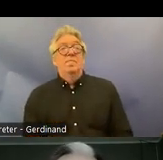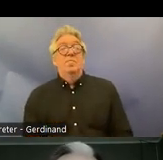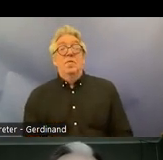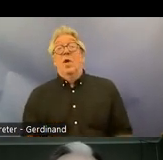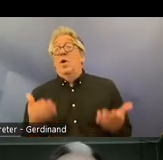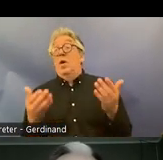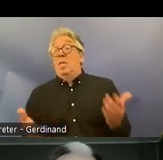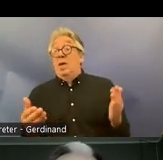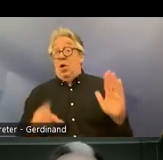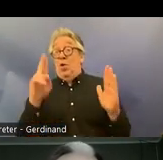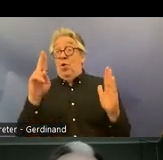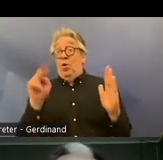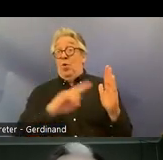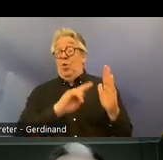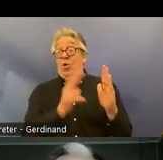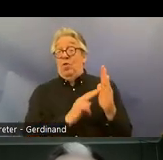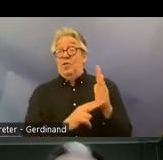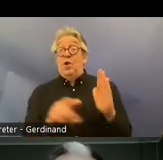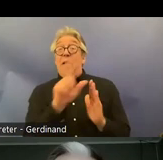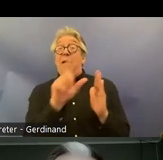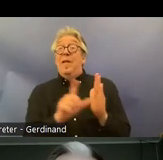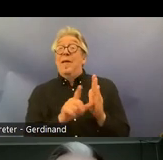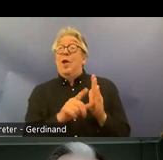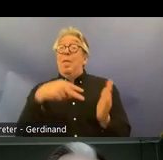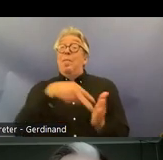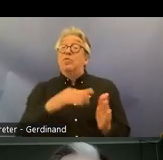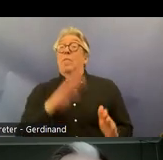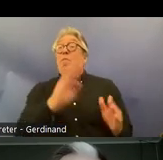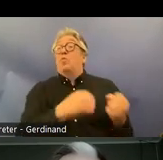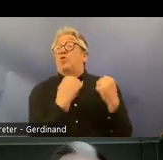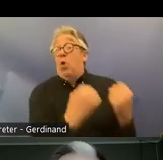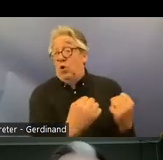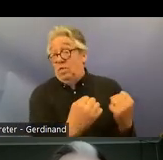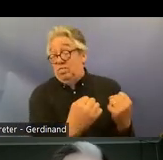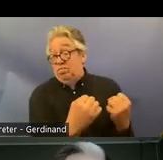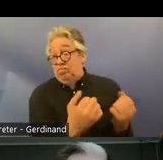crpd's legal position in the country